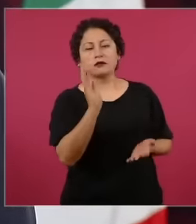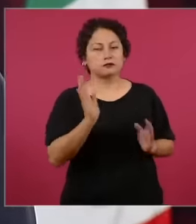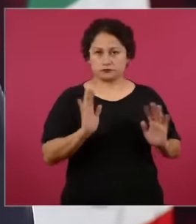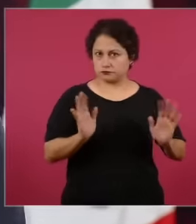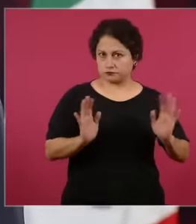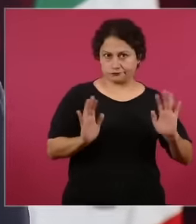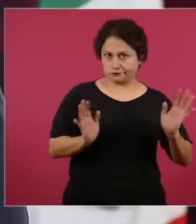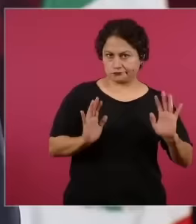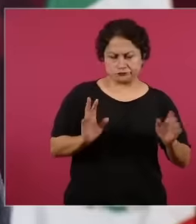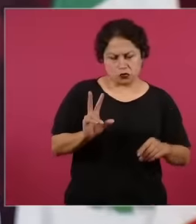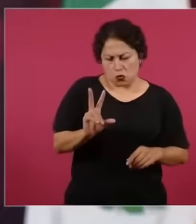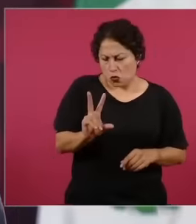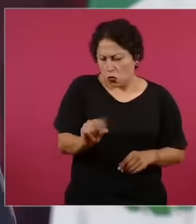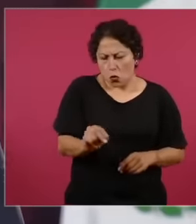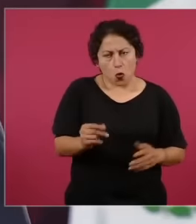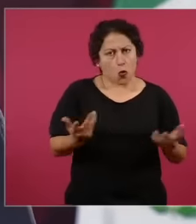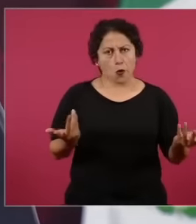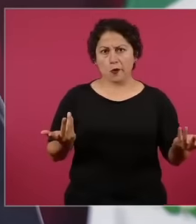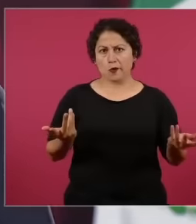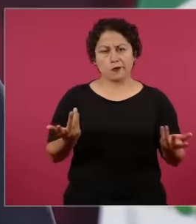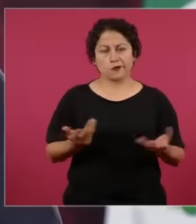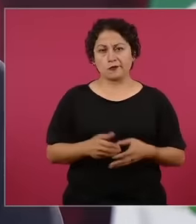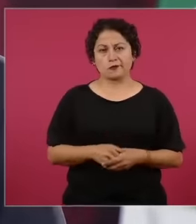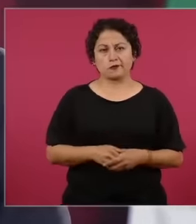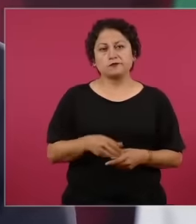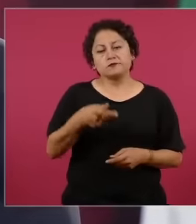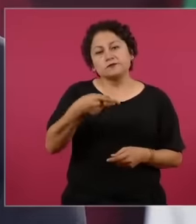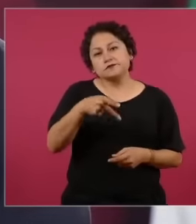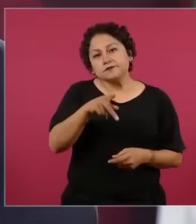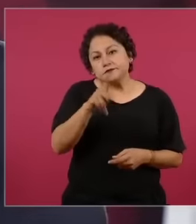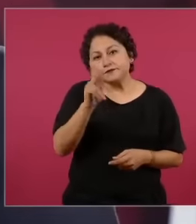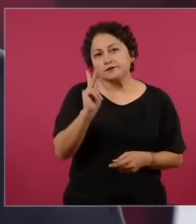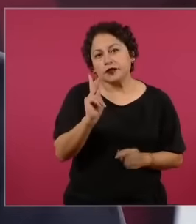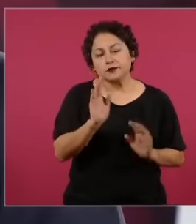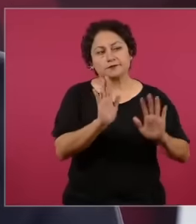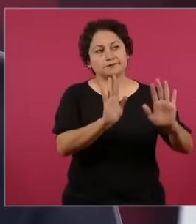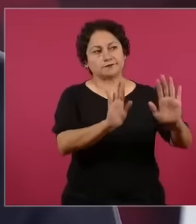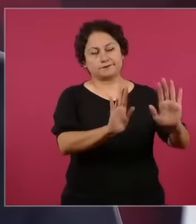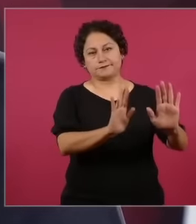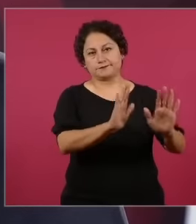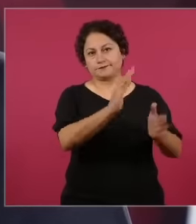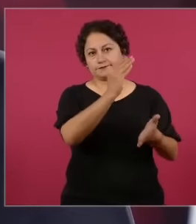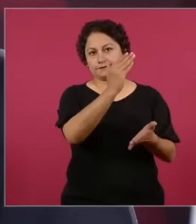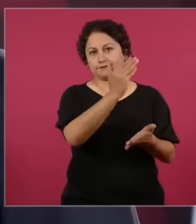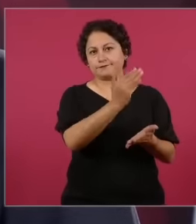, no, but we do have to read him the